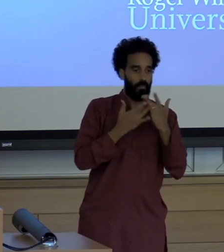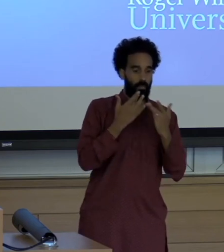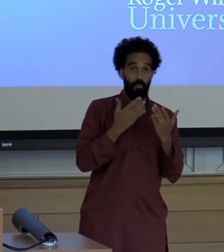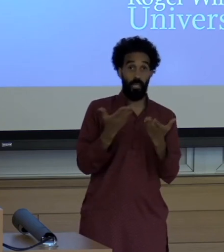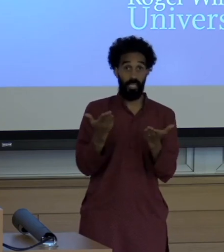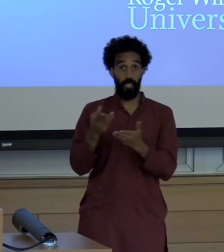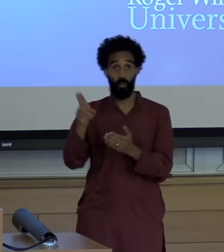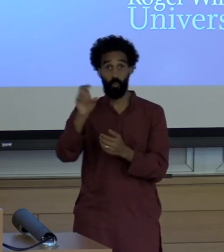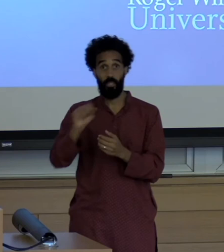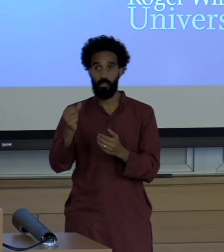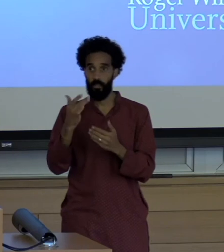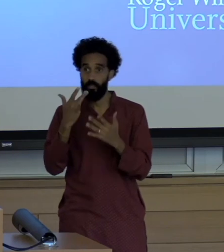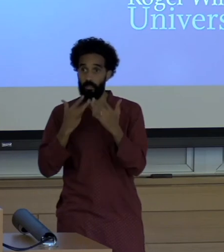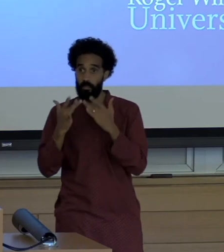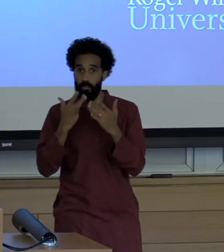They are not even